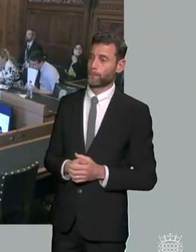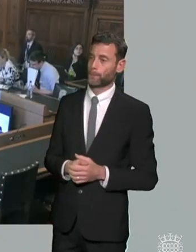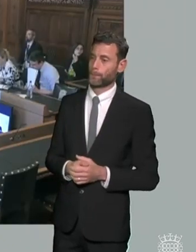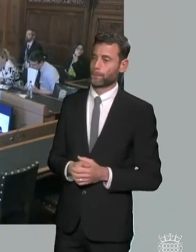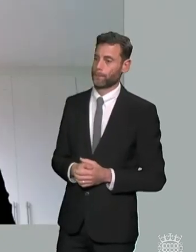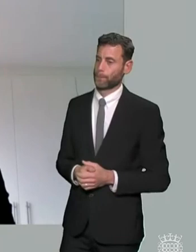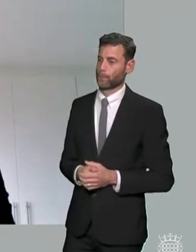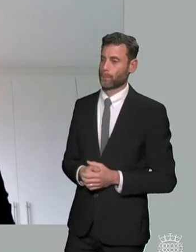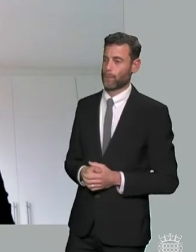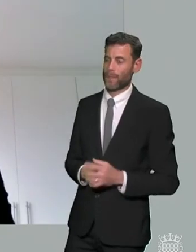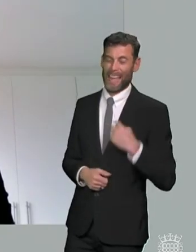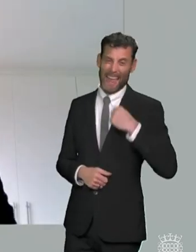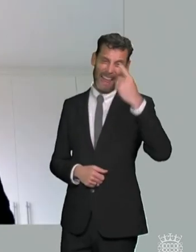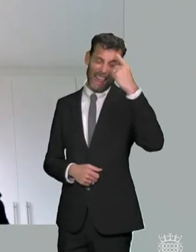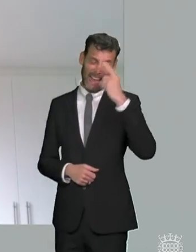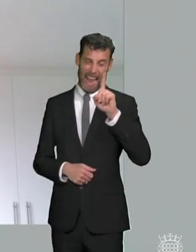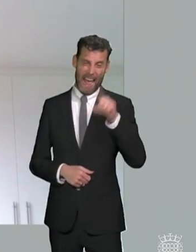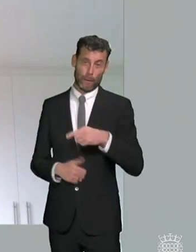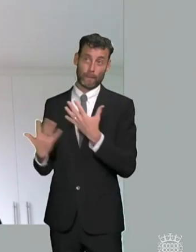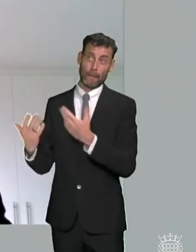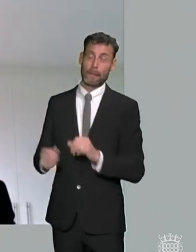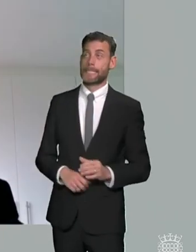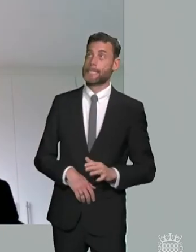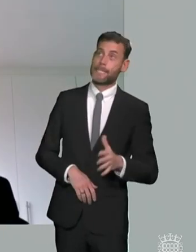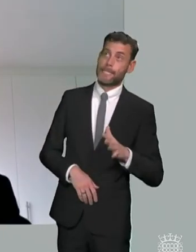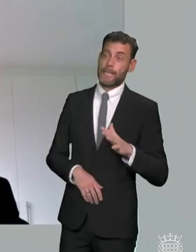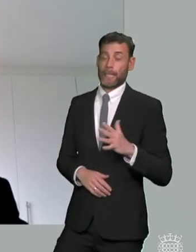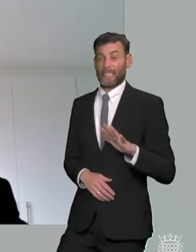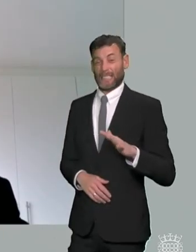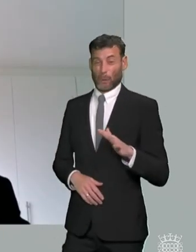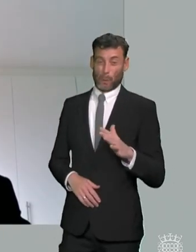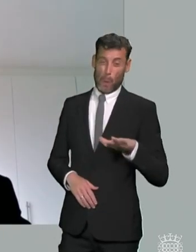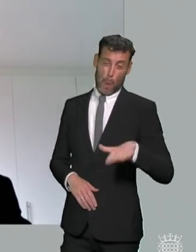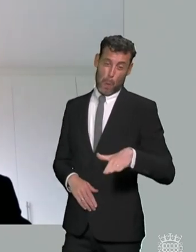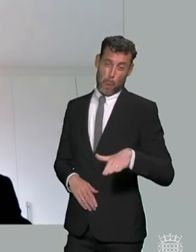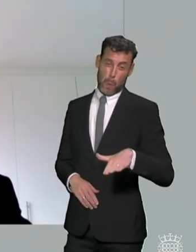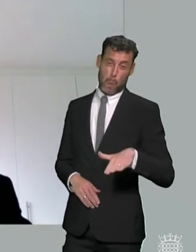i think five would be a i think mine would be a relatively low mark because there's so many